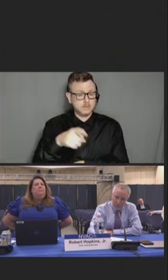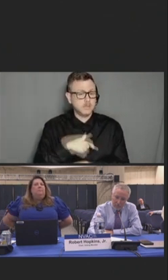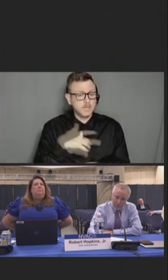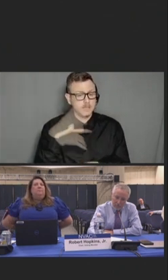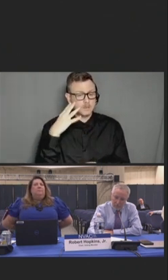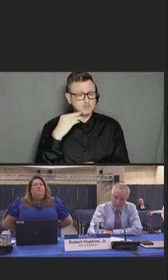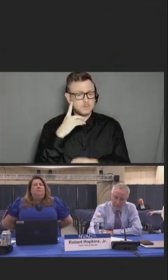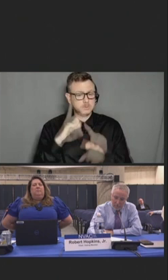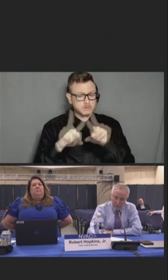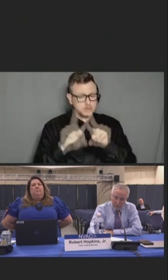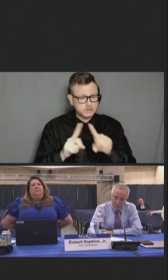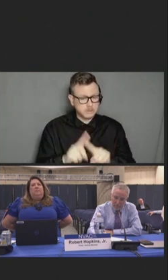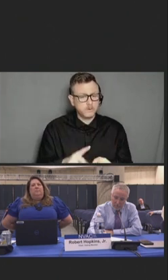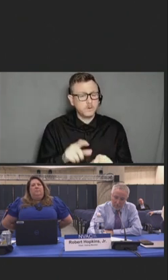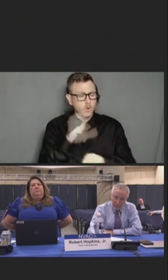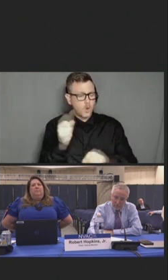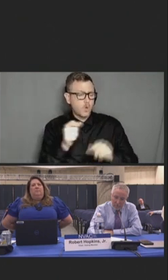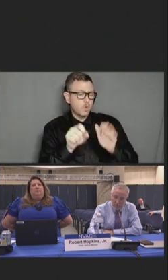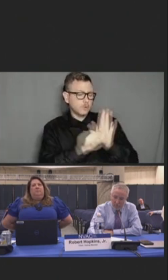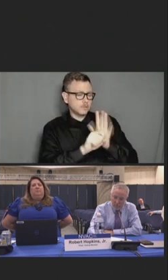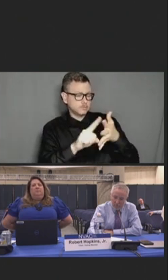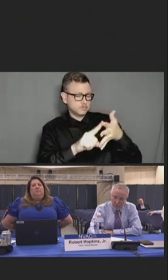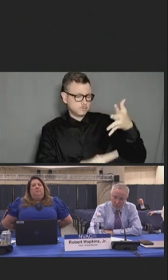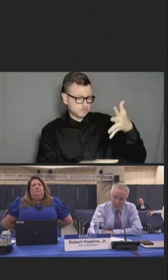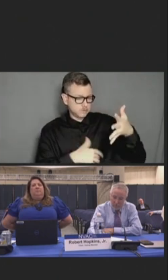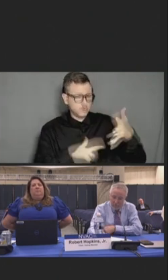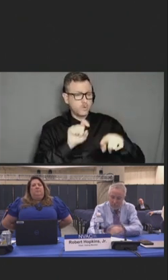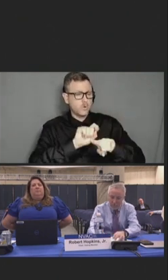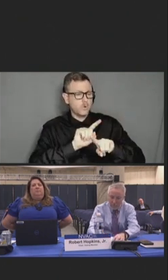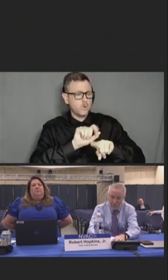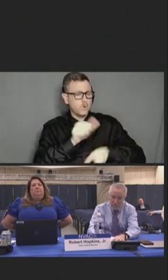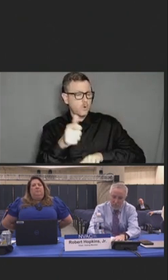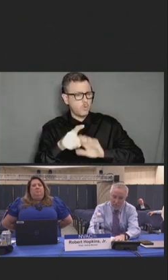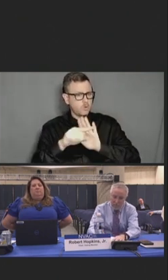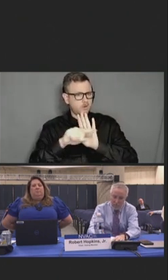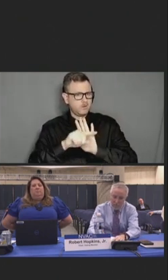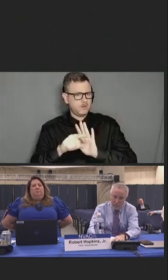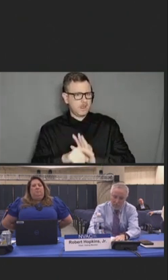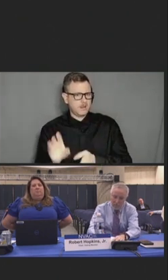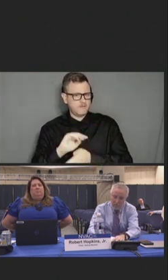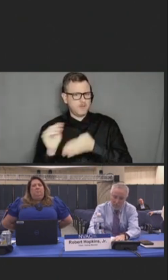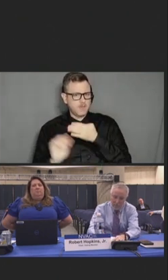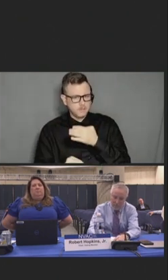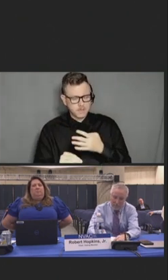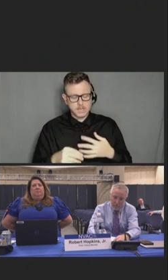Other studies report additional adverse outcomes in response to stigma, including anxiety,